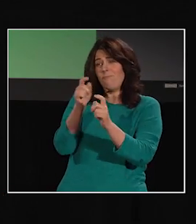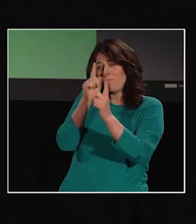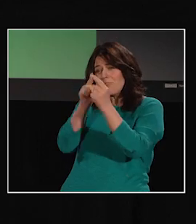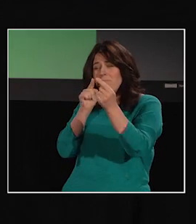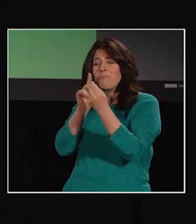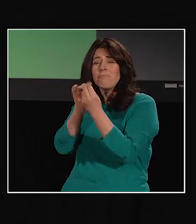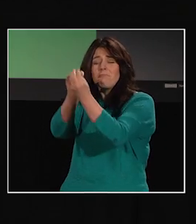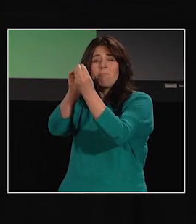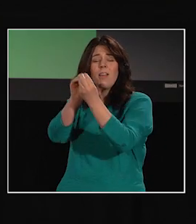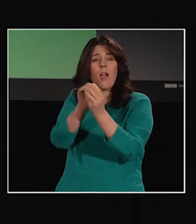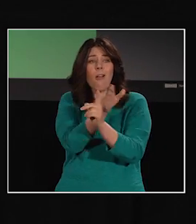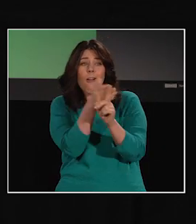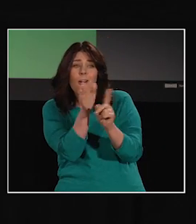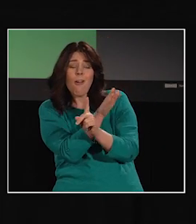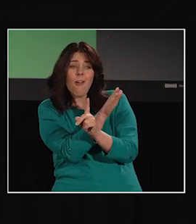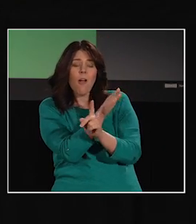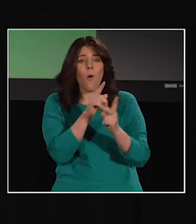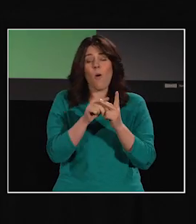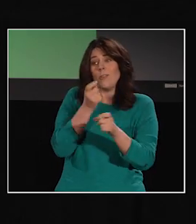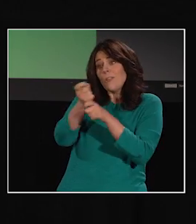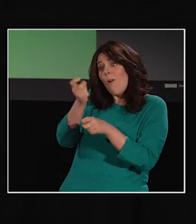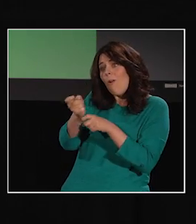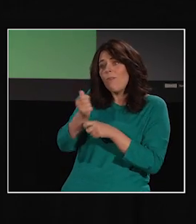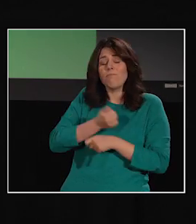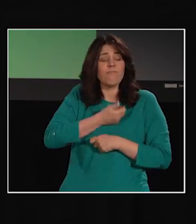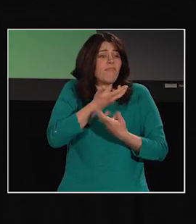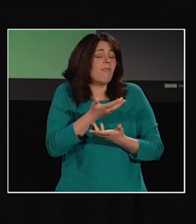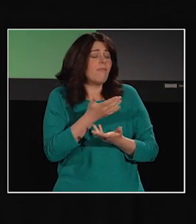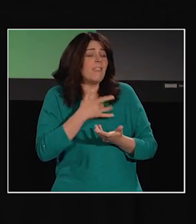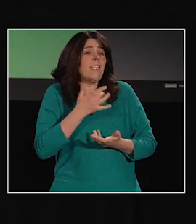and even tell jokes, or express feelings, or create poetry.